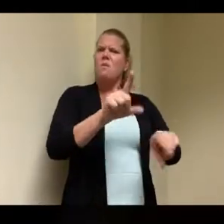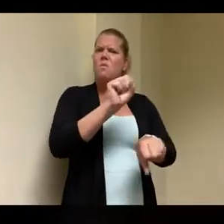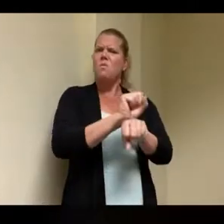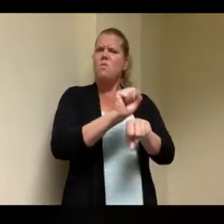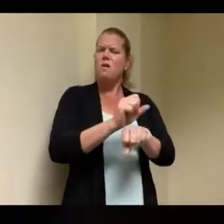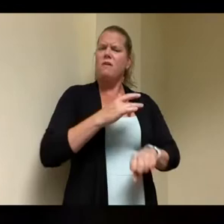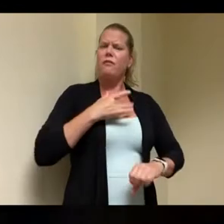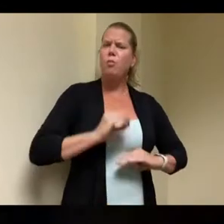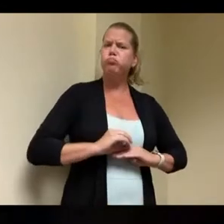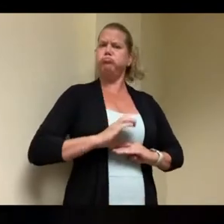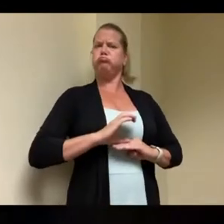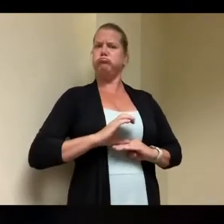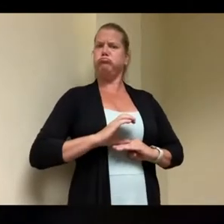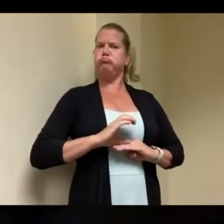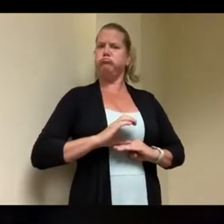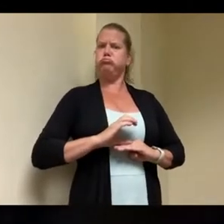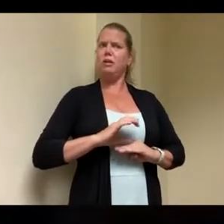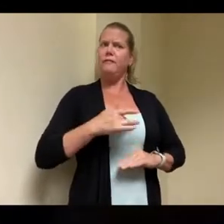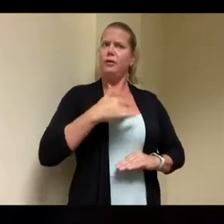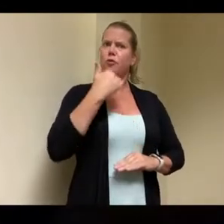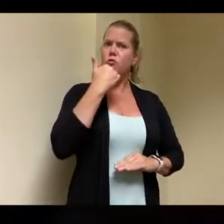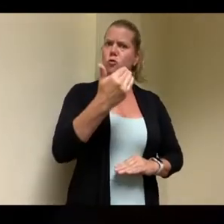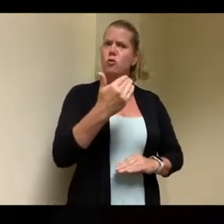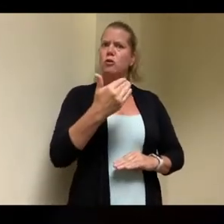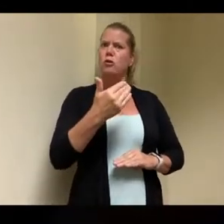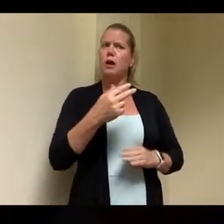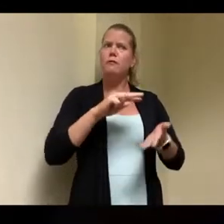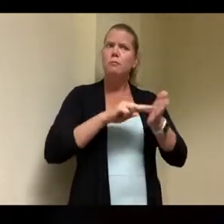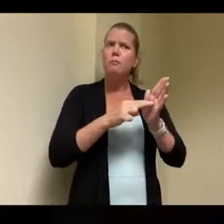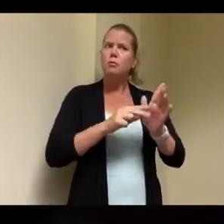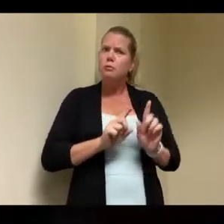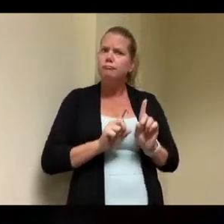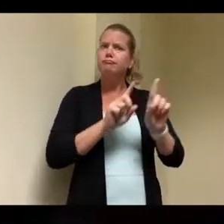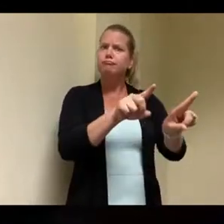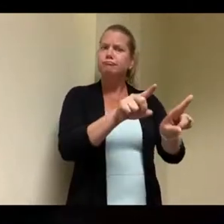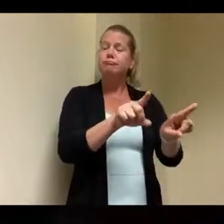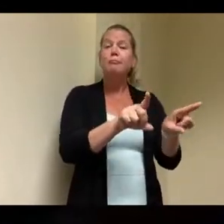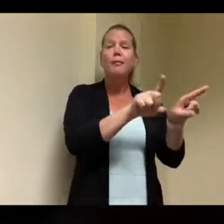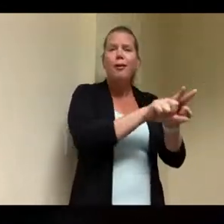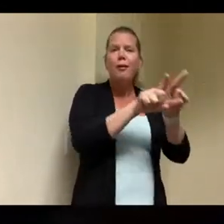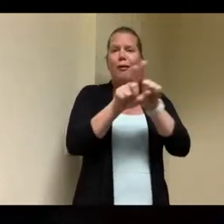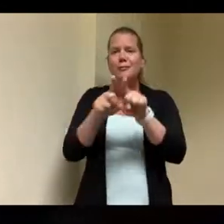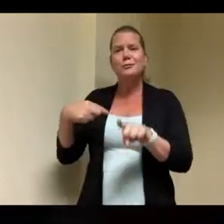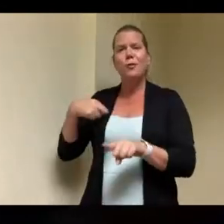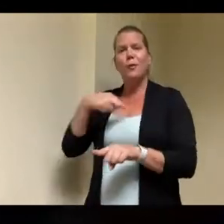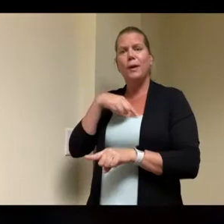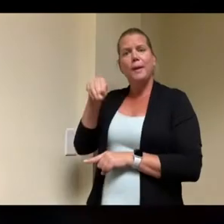if folks like that weren't working they would be on entitlements and